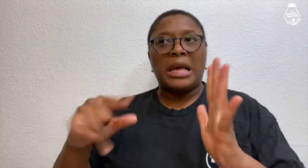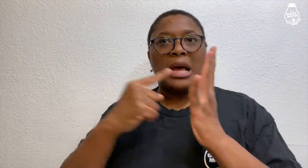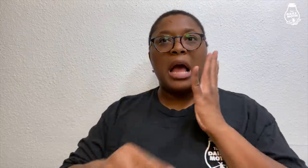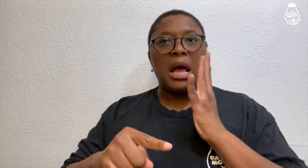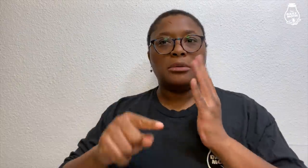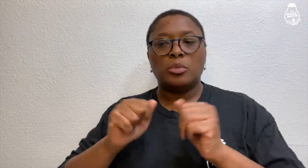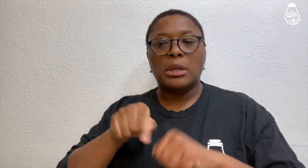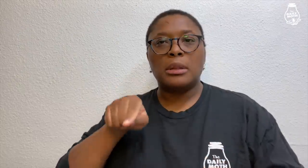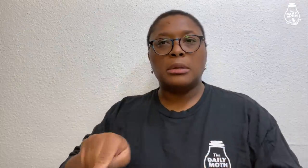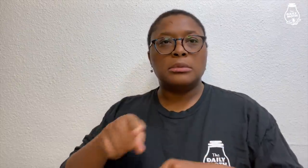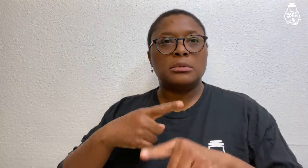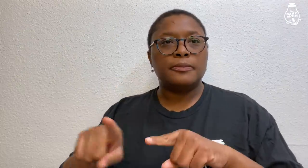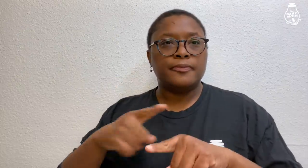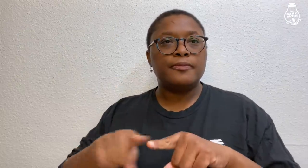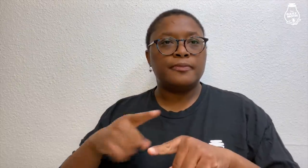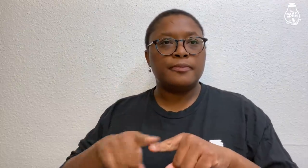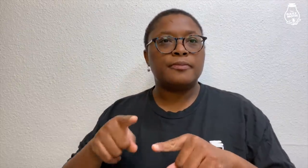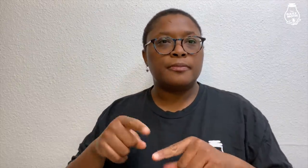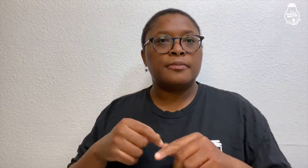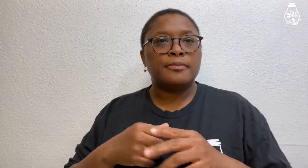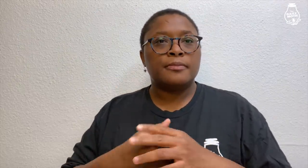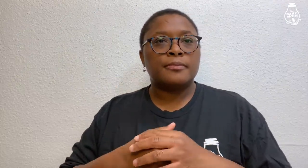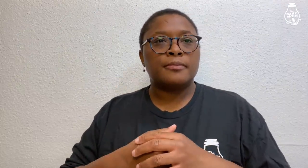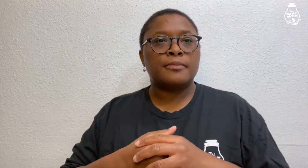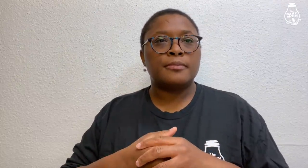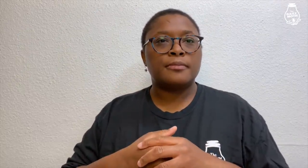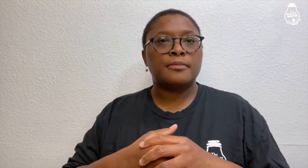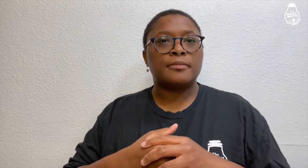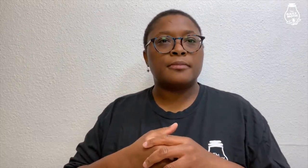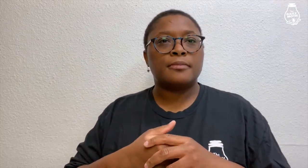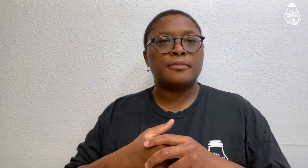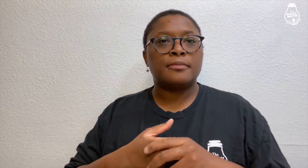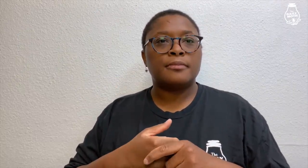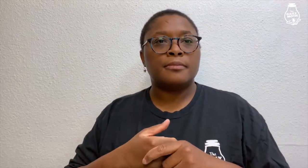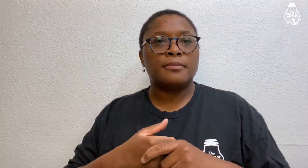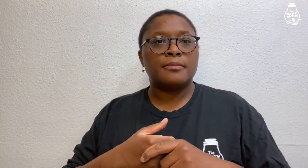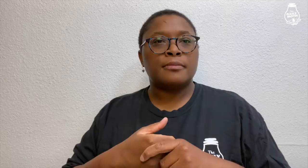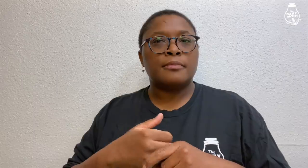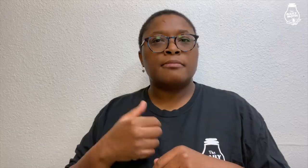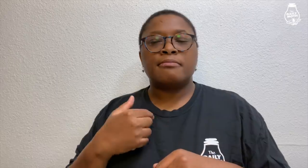He cut my hand with this knife."